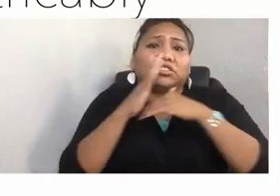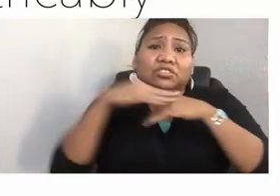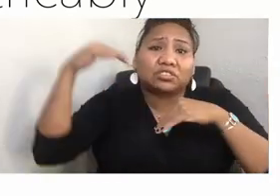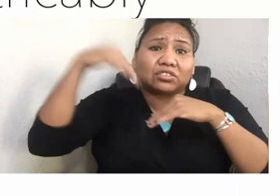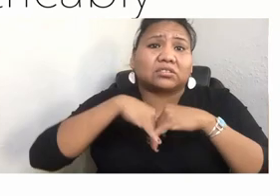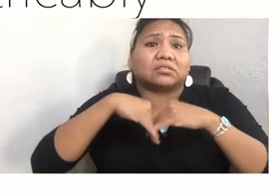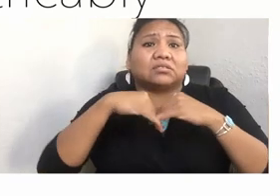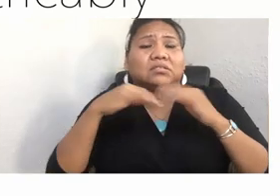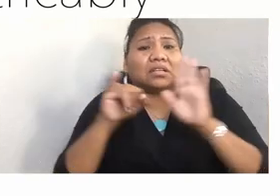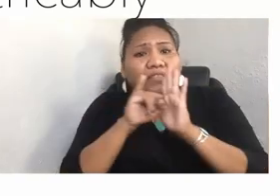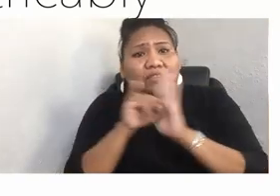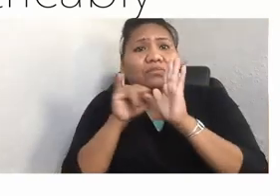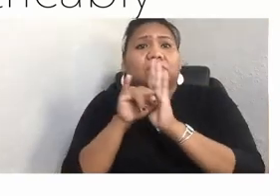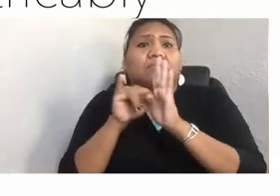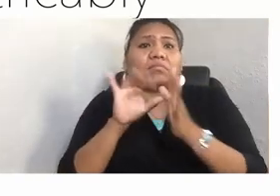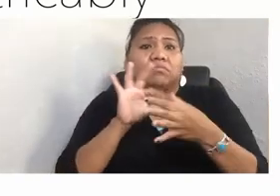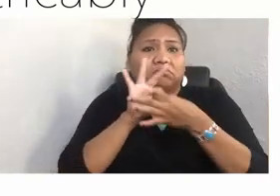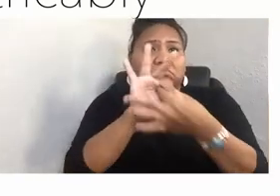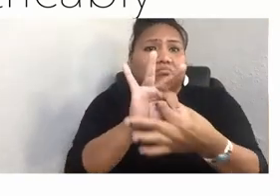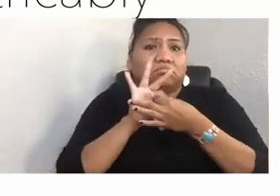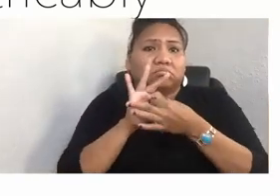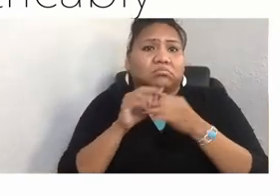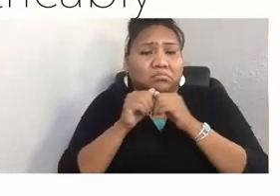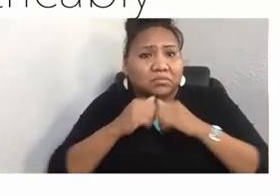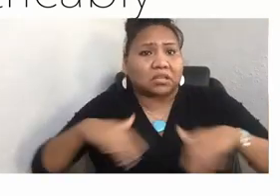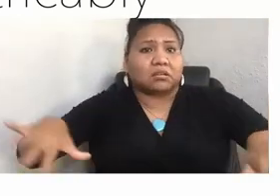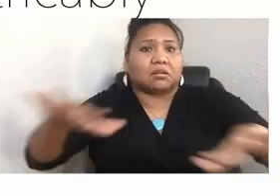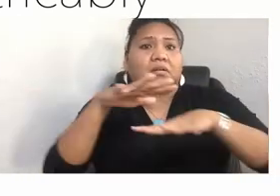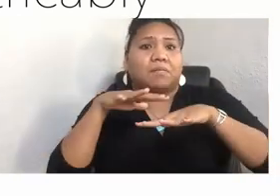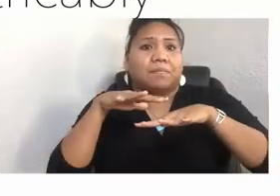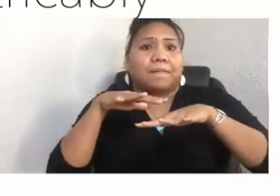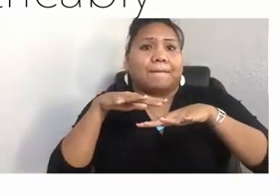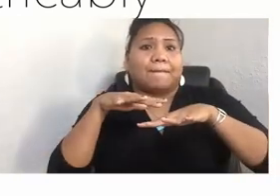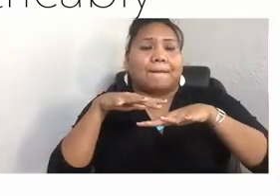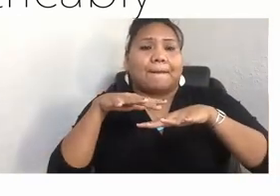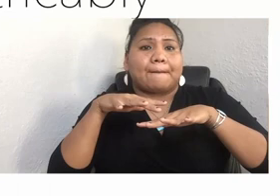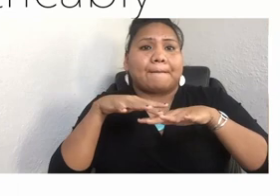I realized that much of what I was doing in my travels